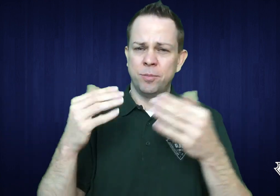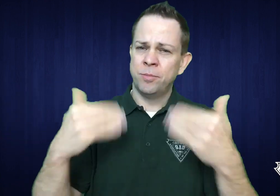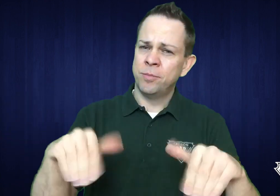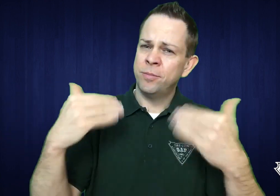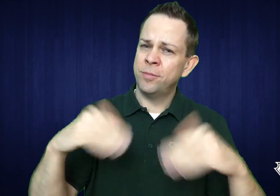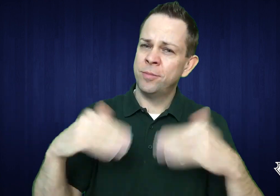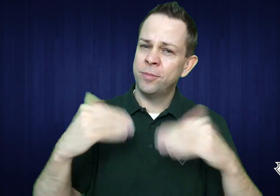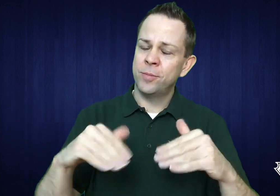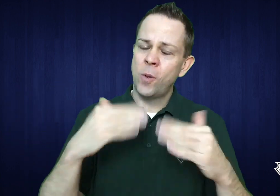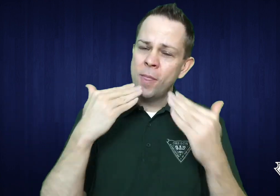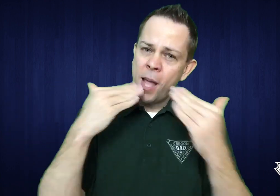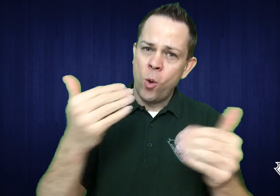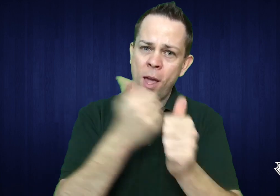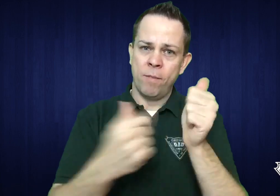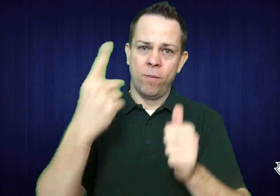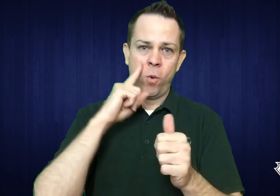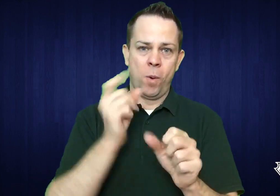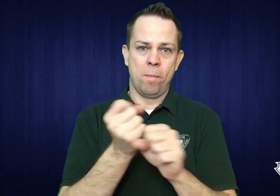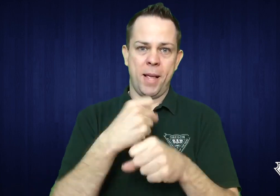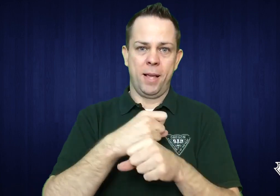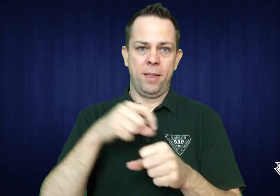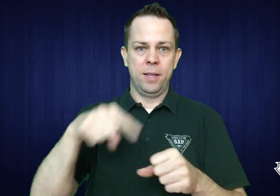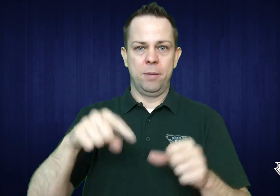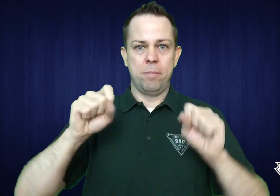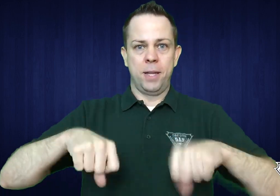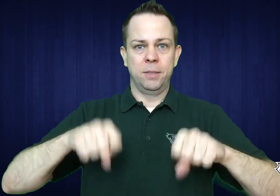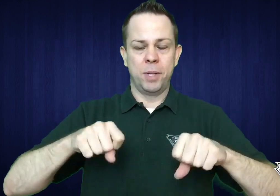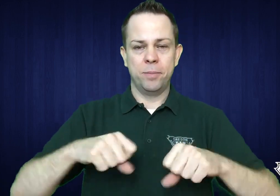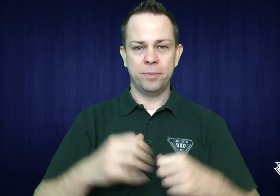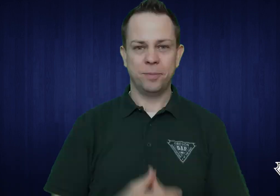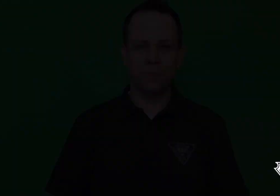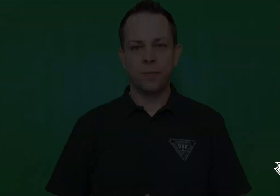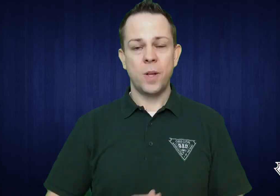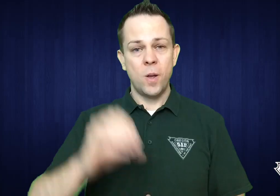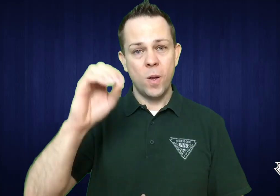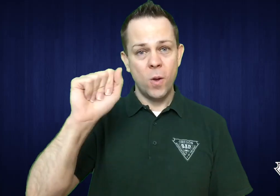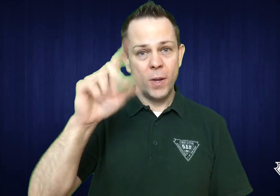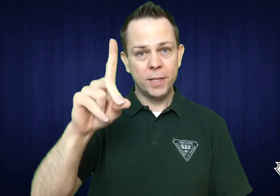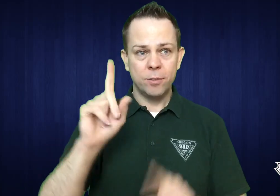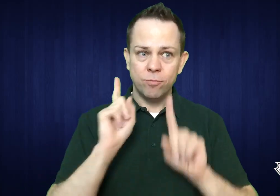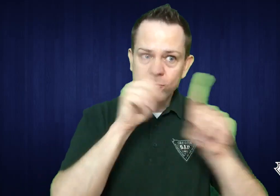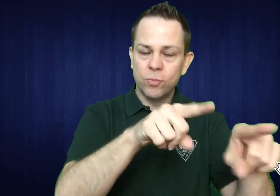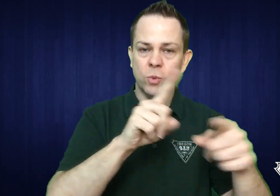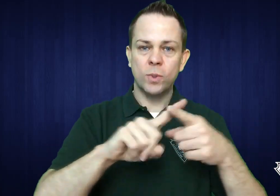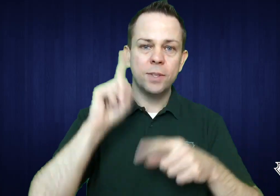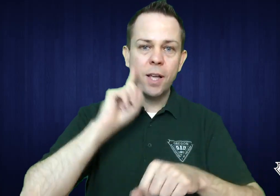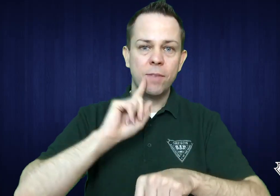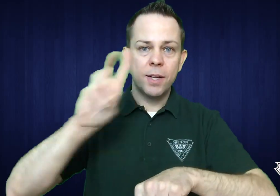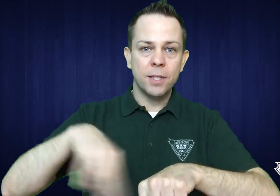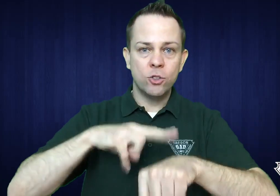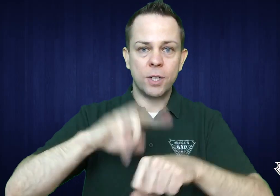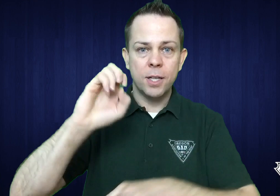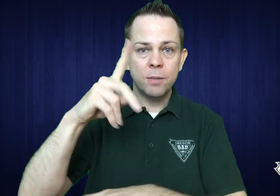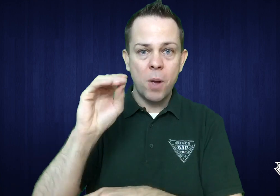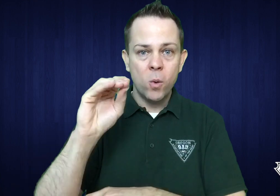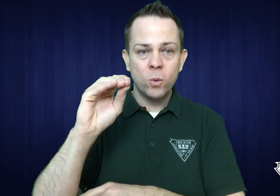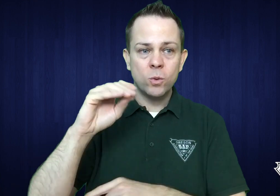Thank you to all involved for making this possible. OAD went to the Deaf National Expo